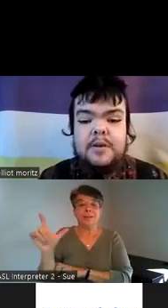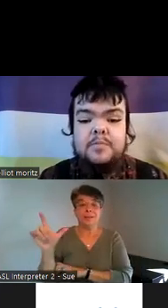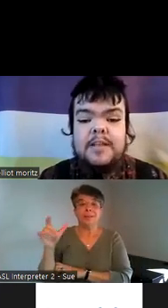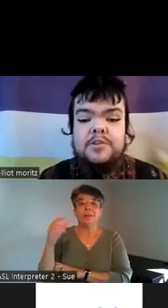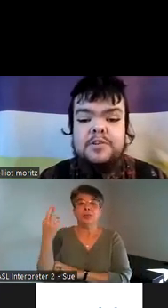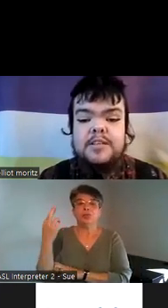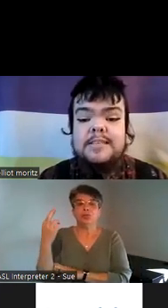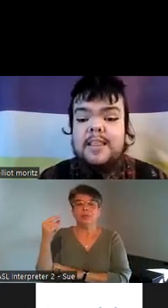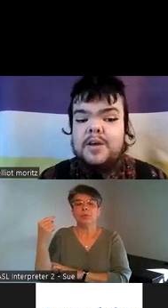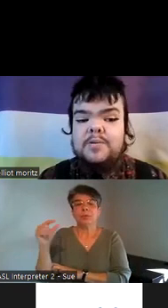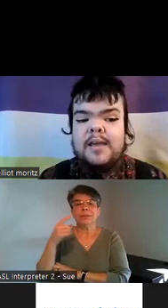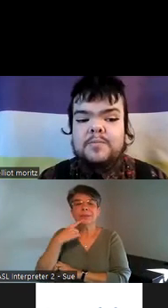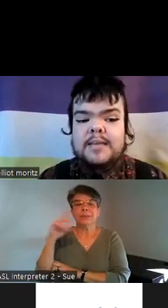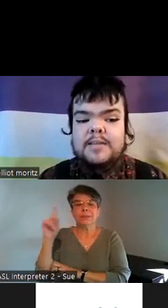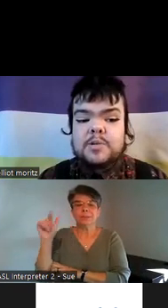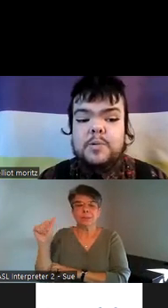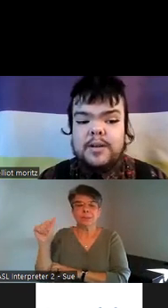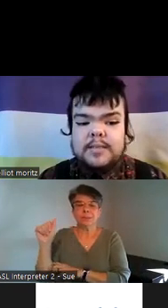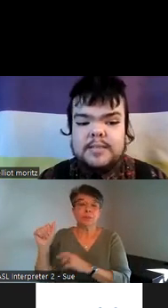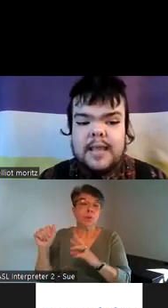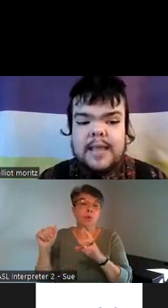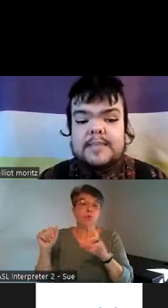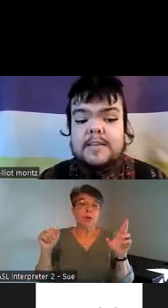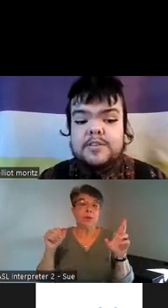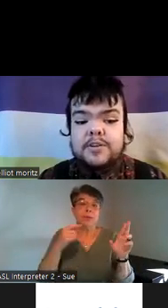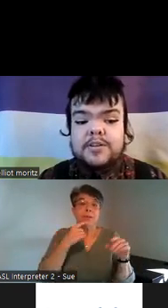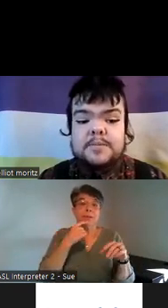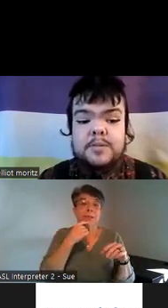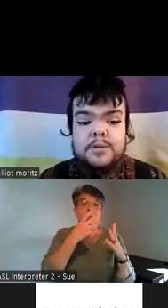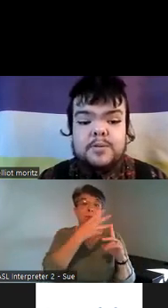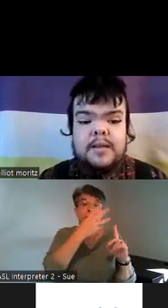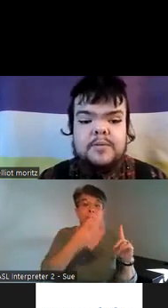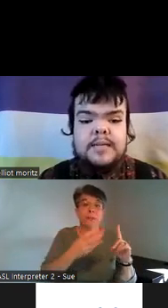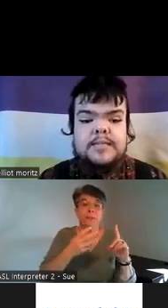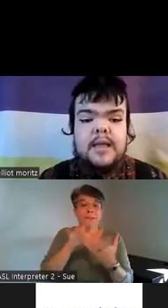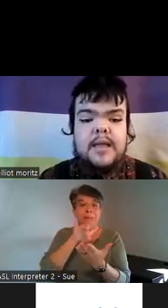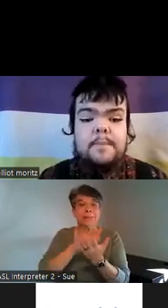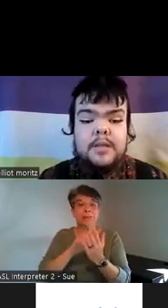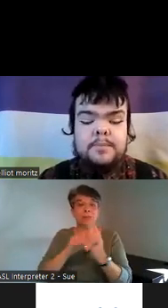the right circle is yellow and reads queerness and the center circle is blue and reads bullet